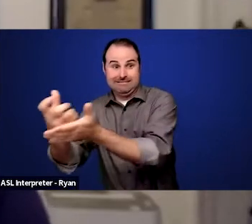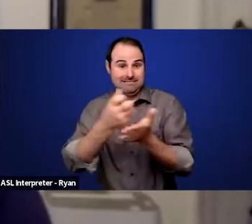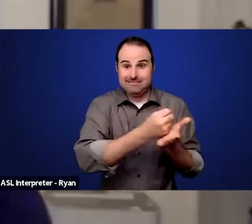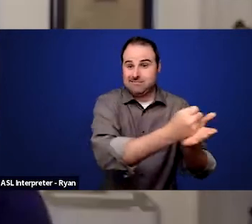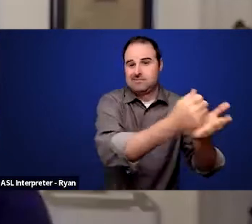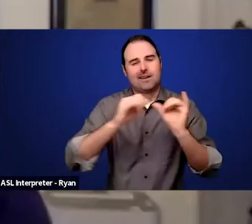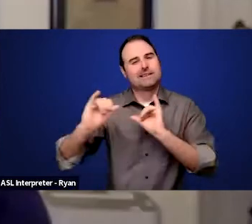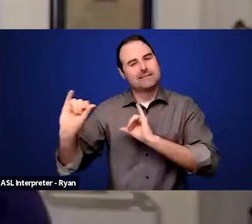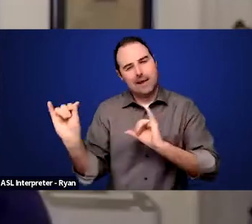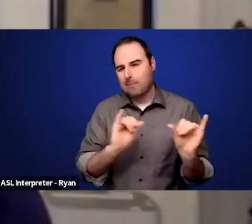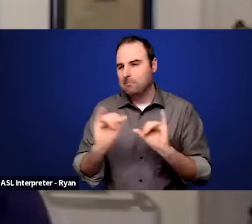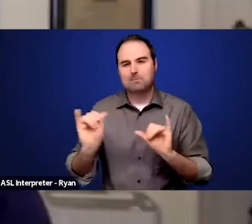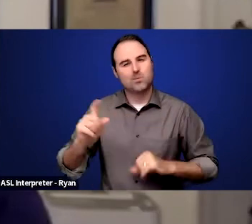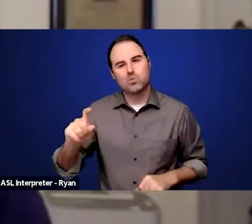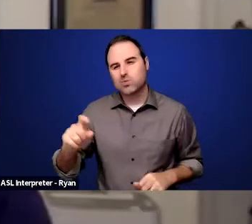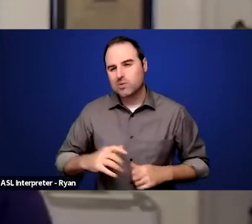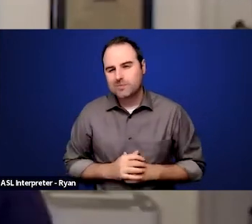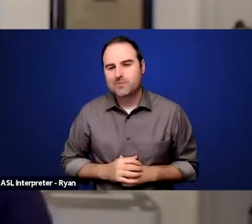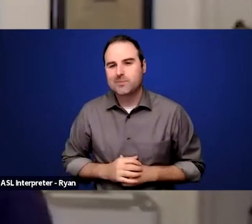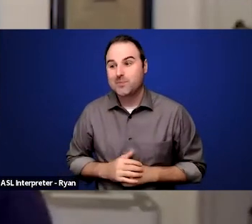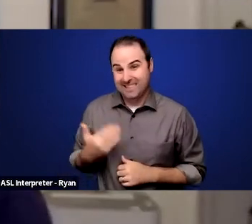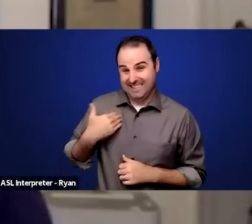that someone asked earlier about parents,